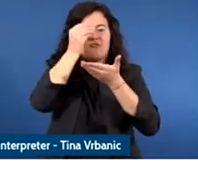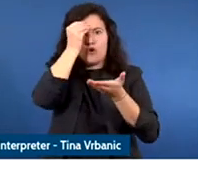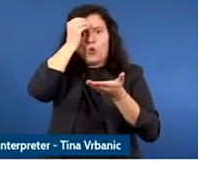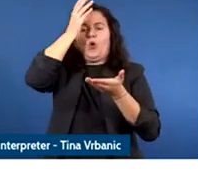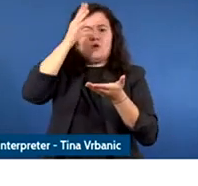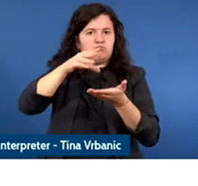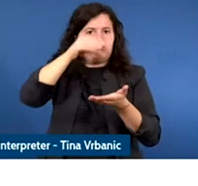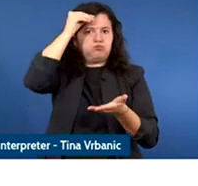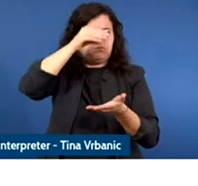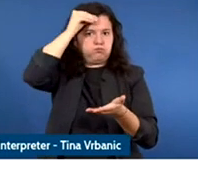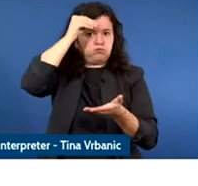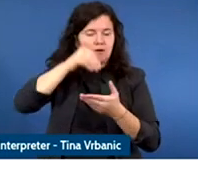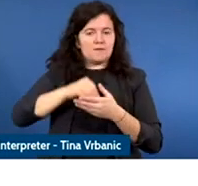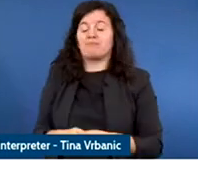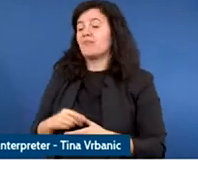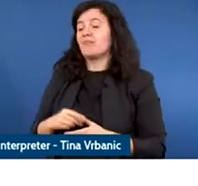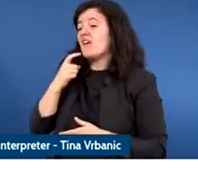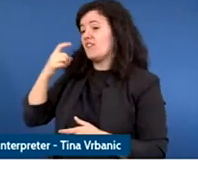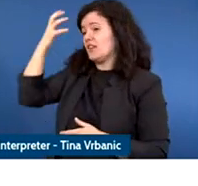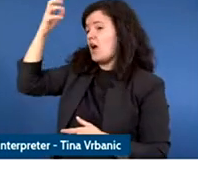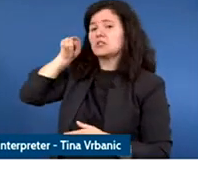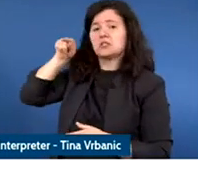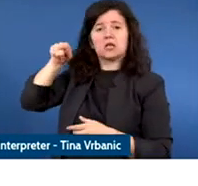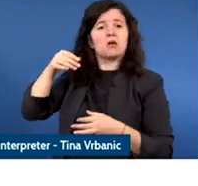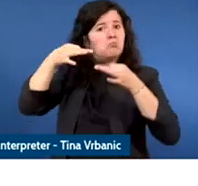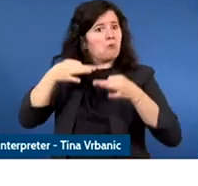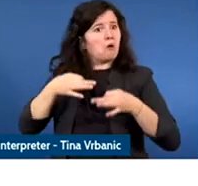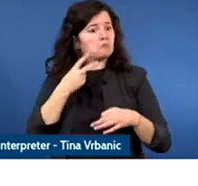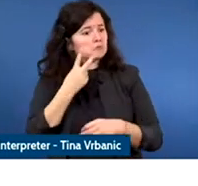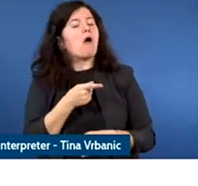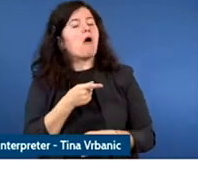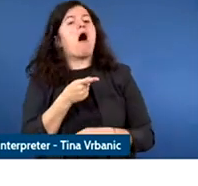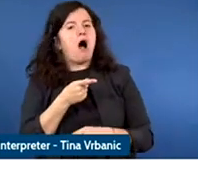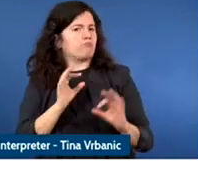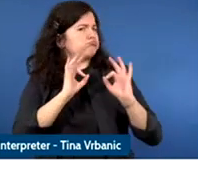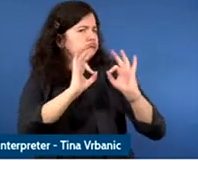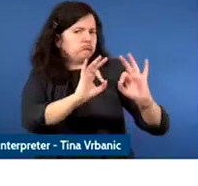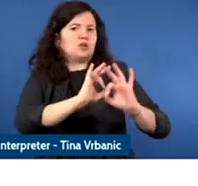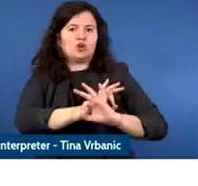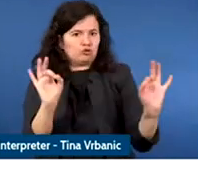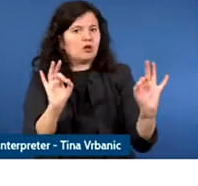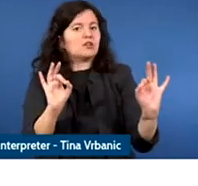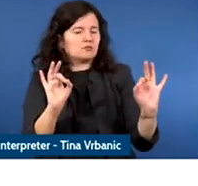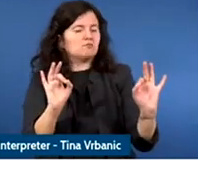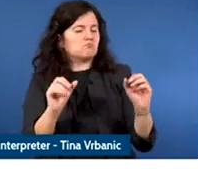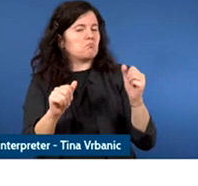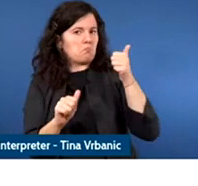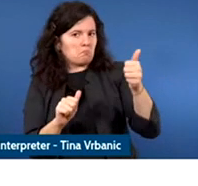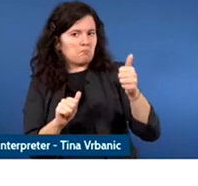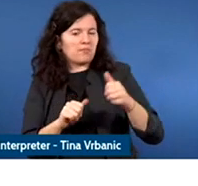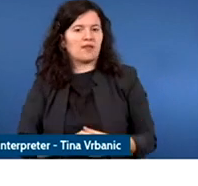city of Helsinki health officials recognized that is great and it's